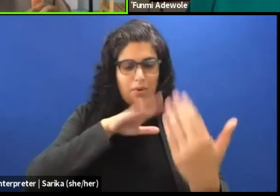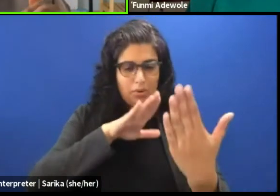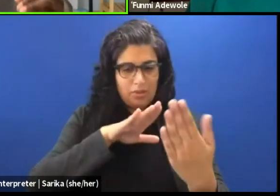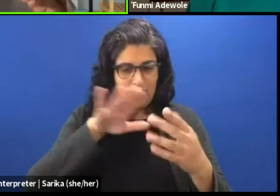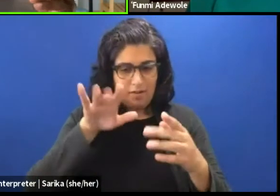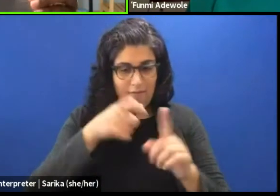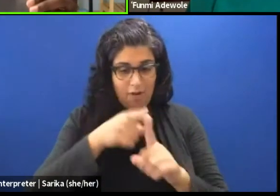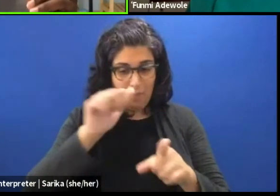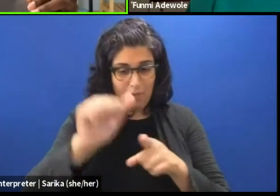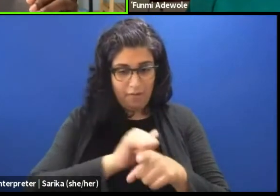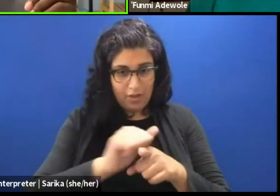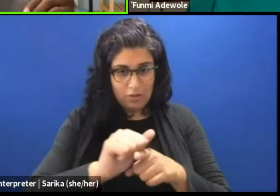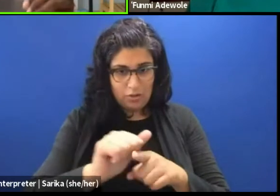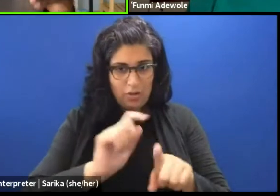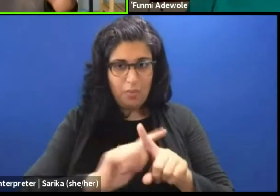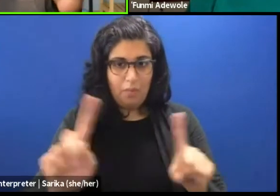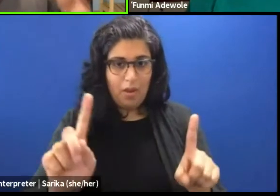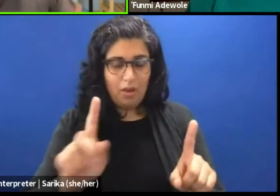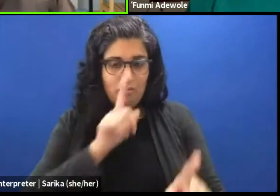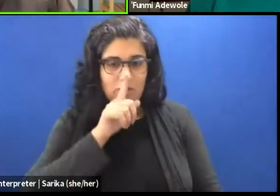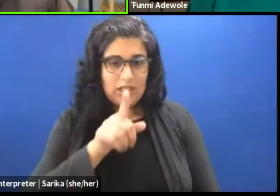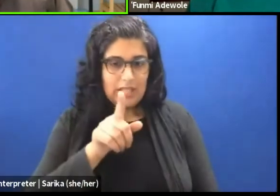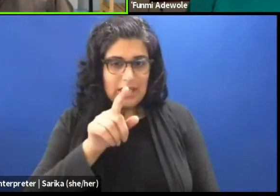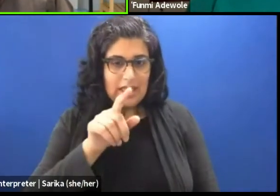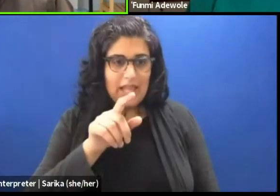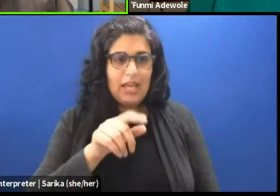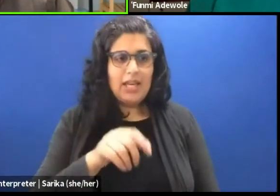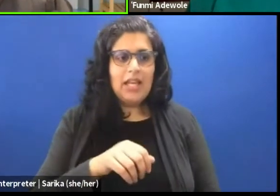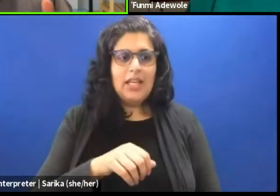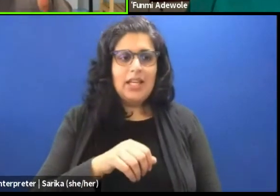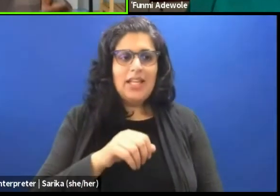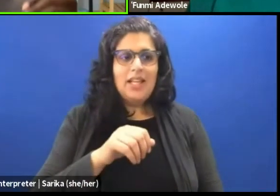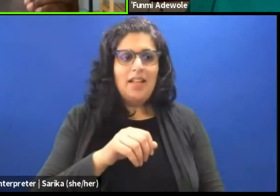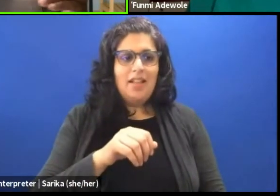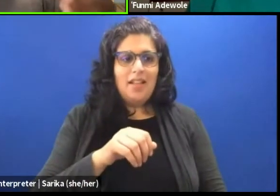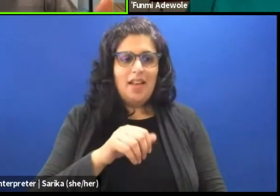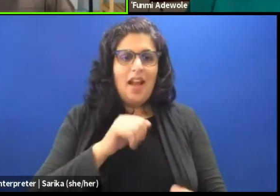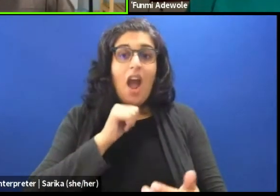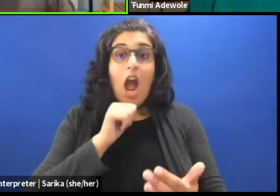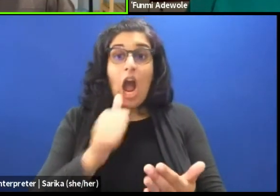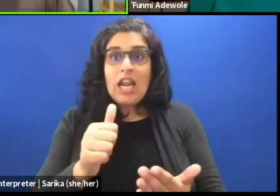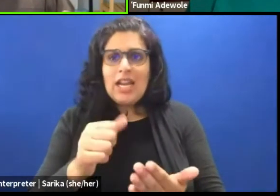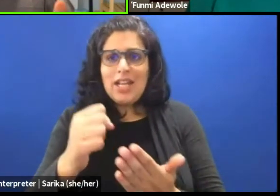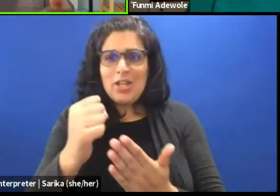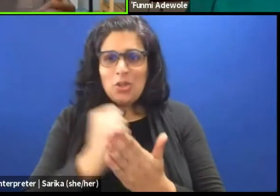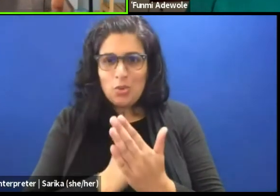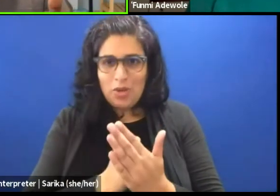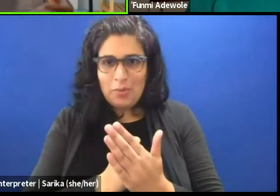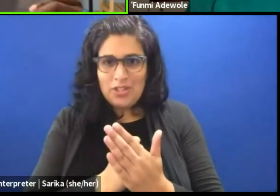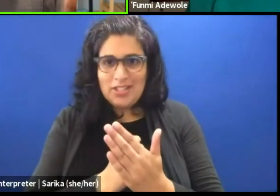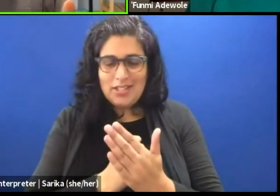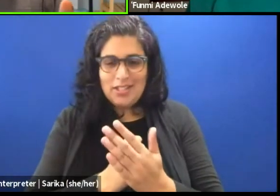but in really bad unscripted territory, in a community where we are constantly engaging